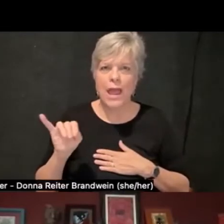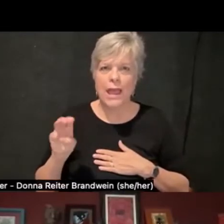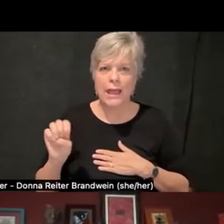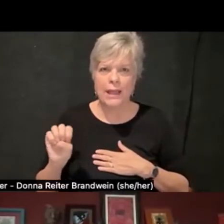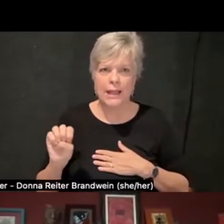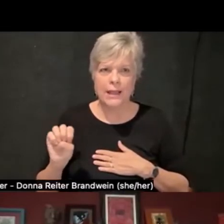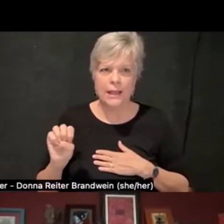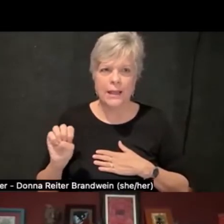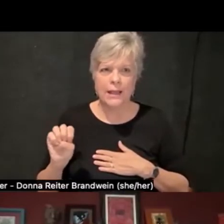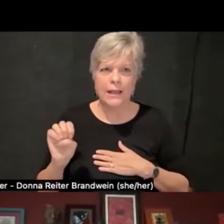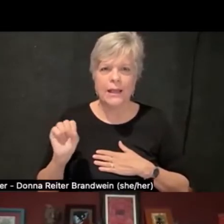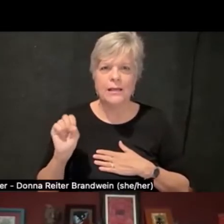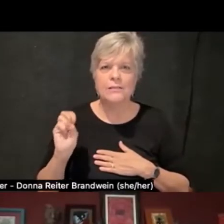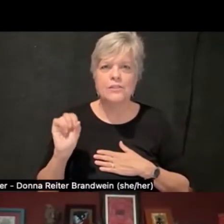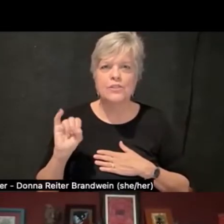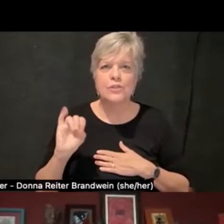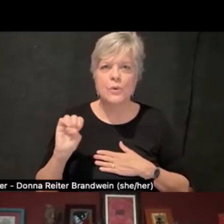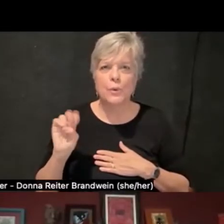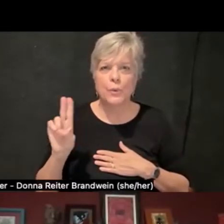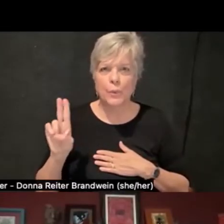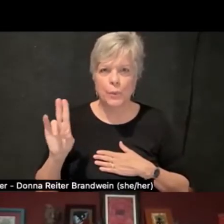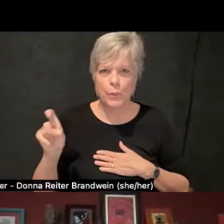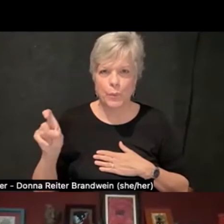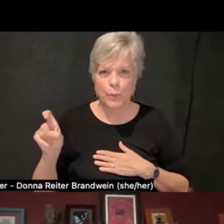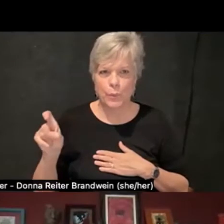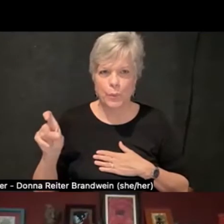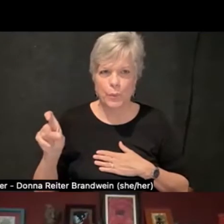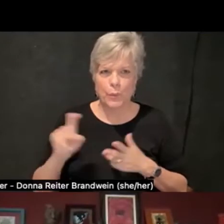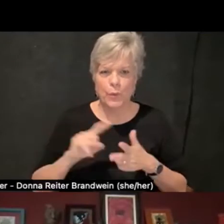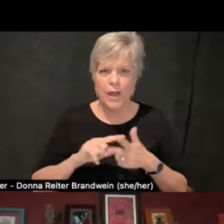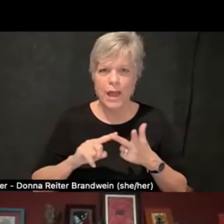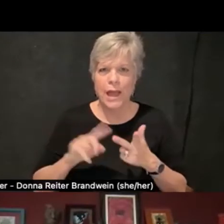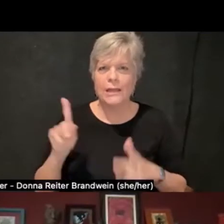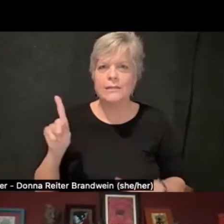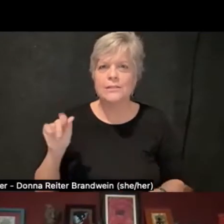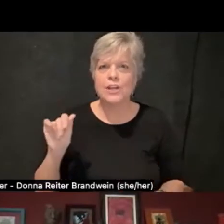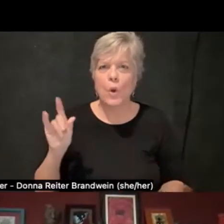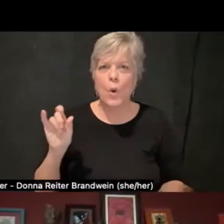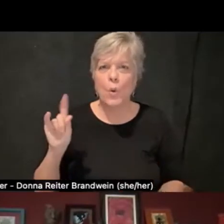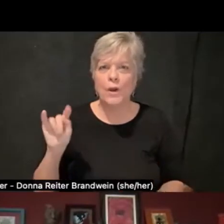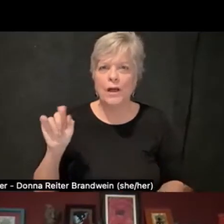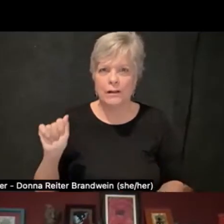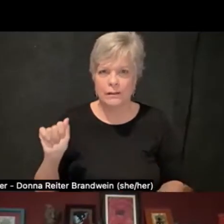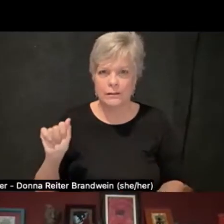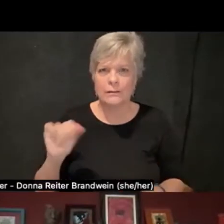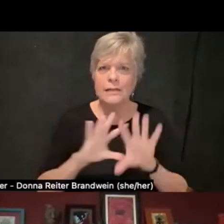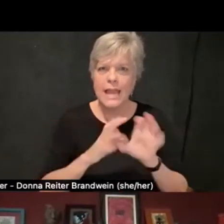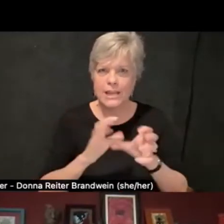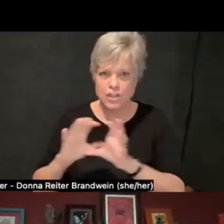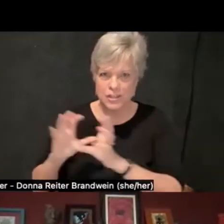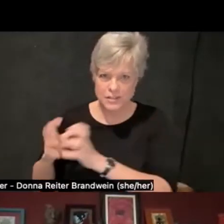Sioux, and Dakota Nations. I am a 22-year-old